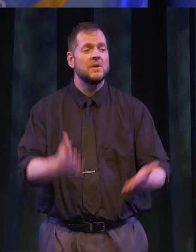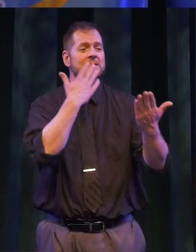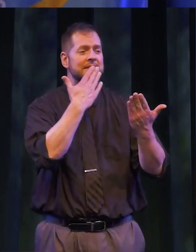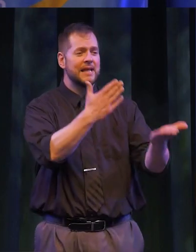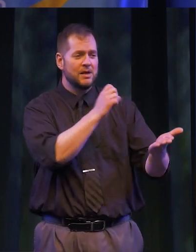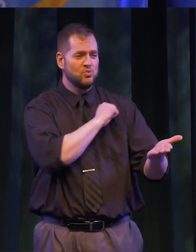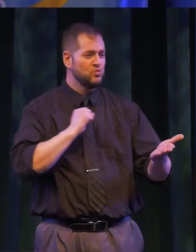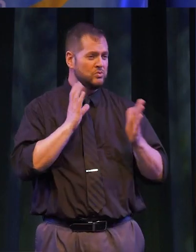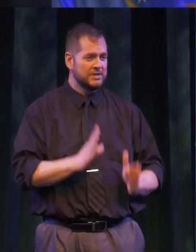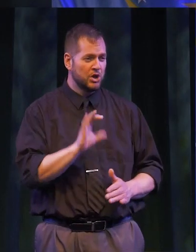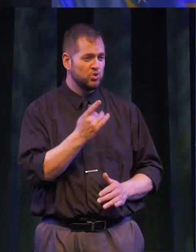THANK YOU, SENATOR SCHUMER.